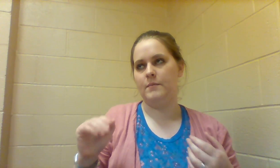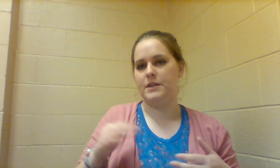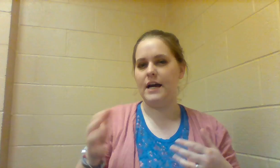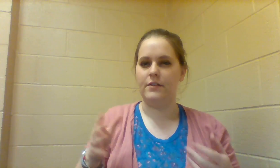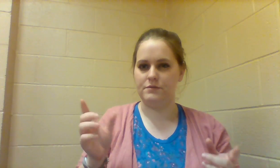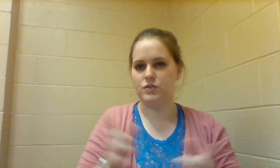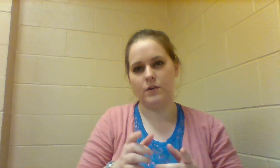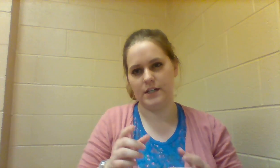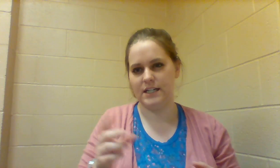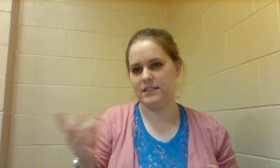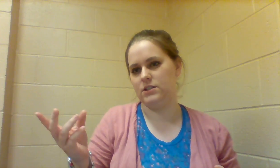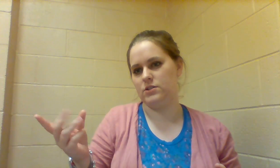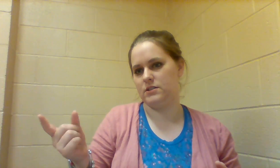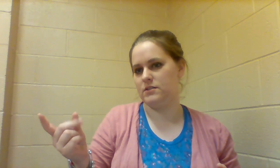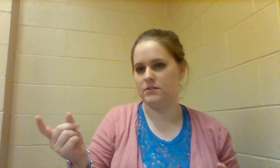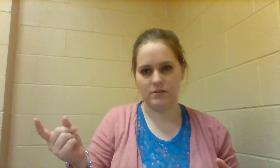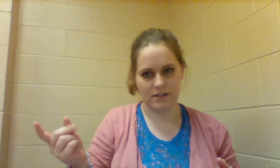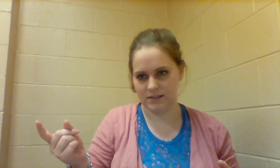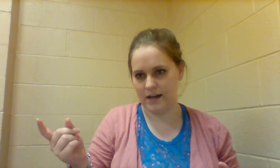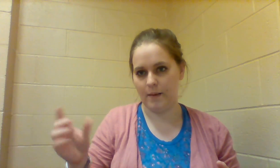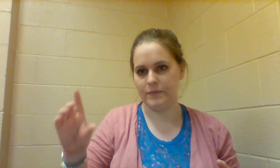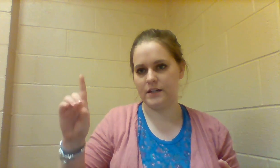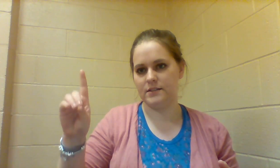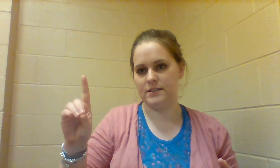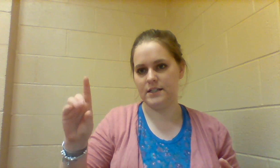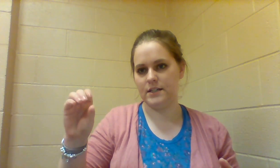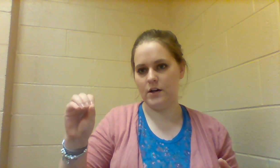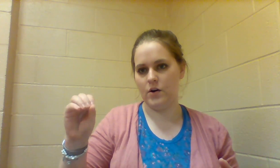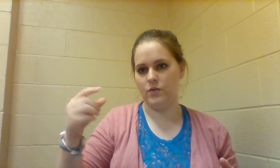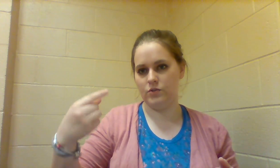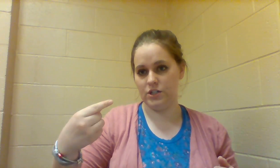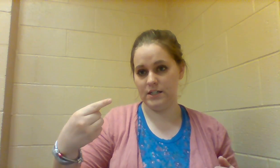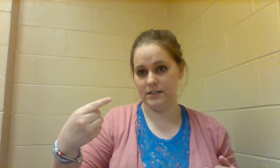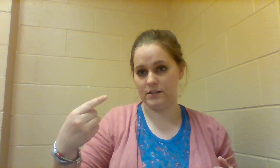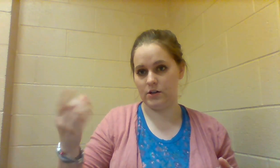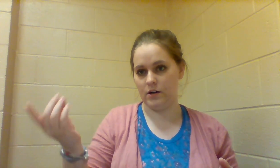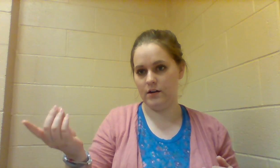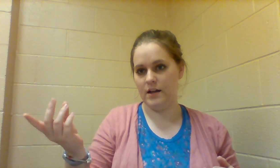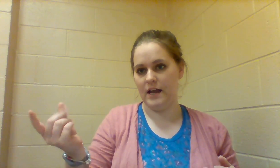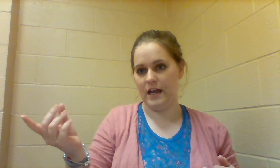but now they've shortened it to just the snap D O G is DOG